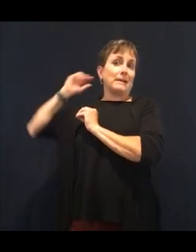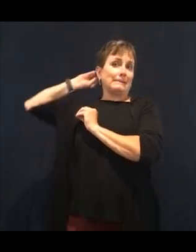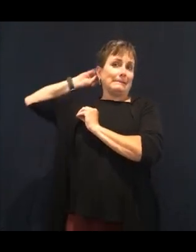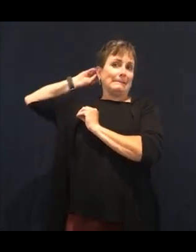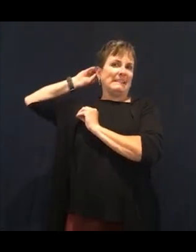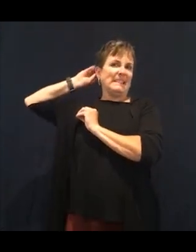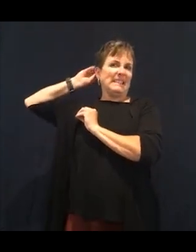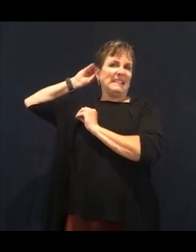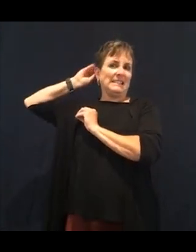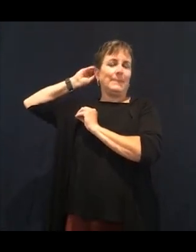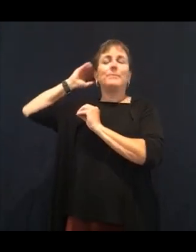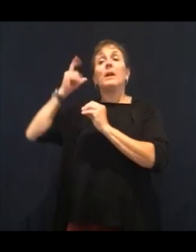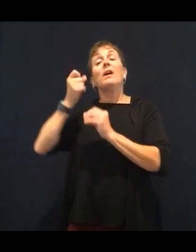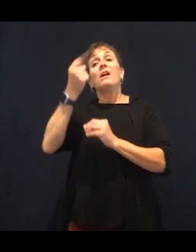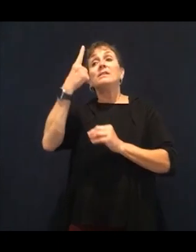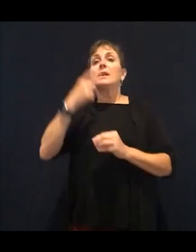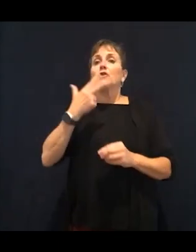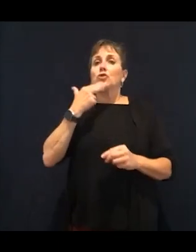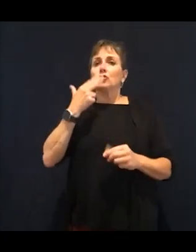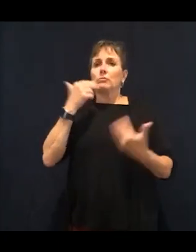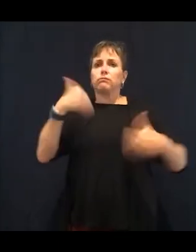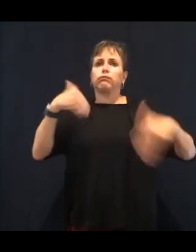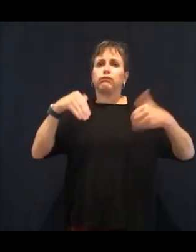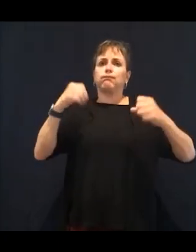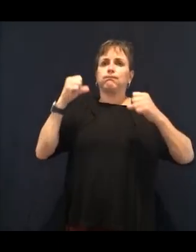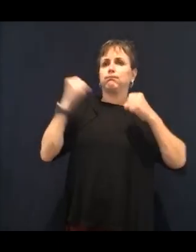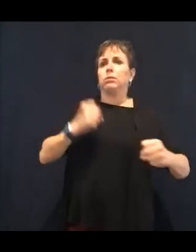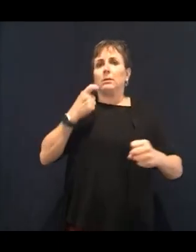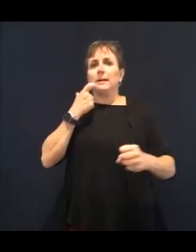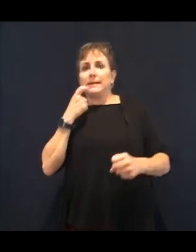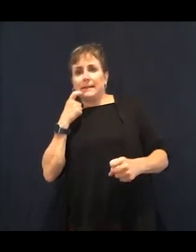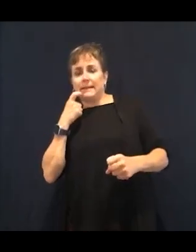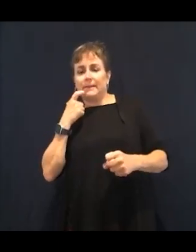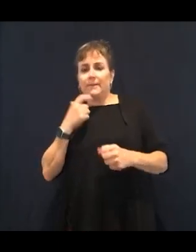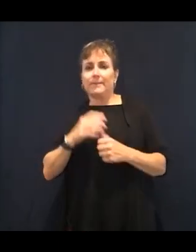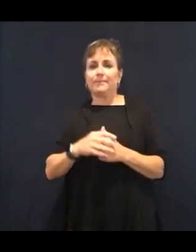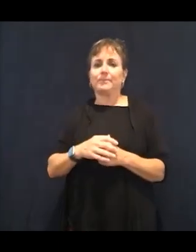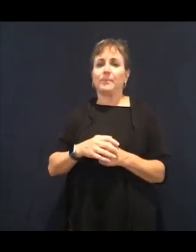When we put something in our body, our